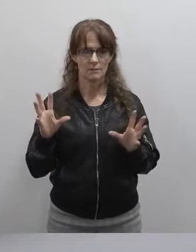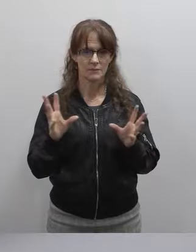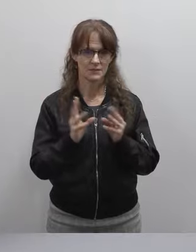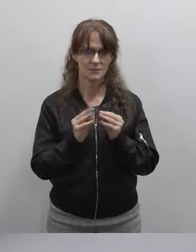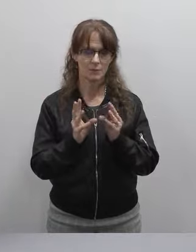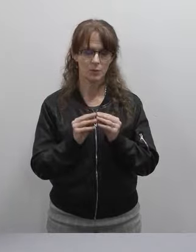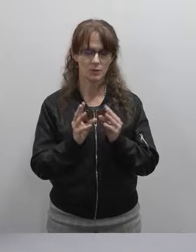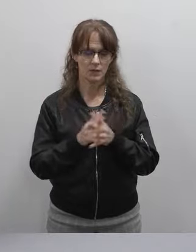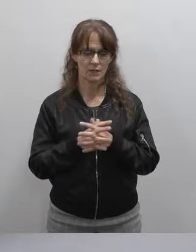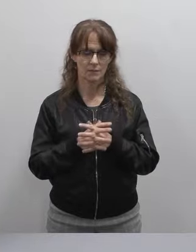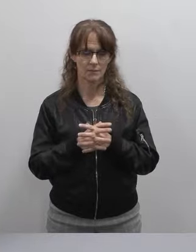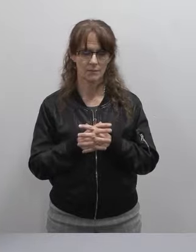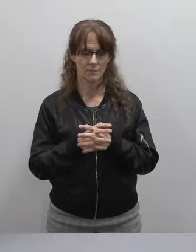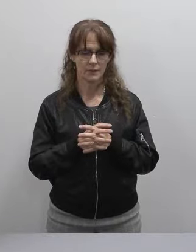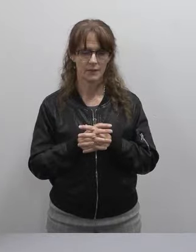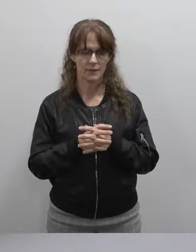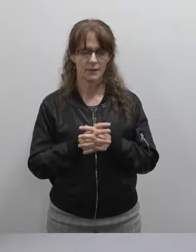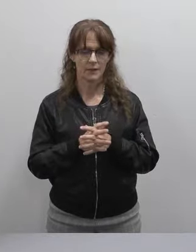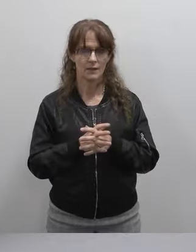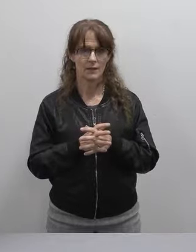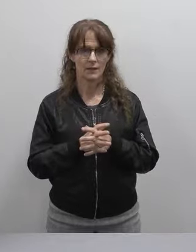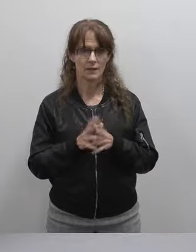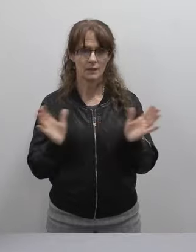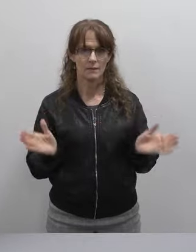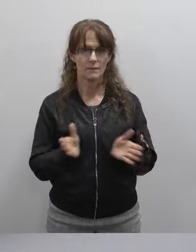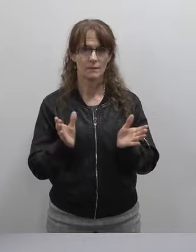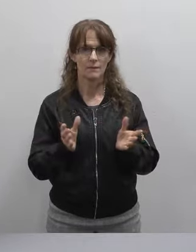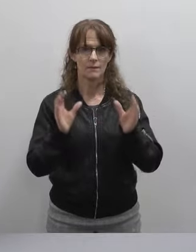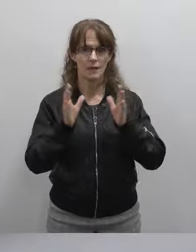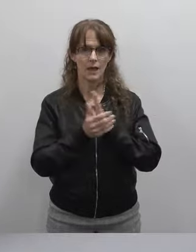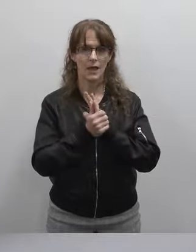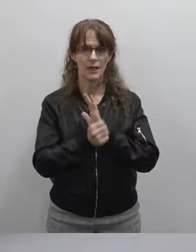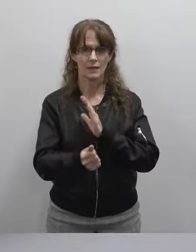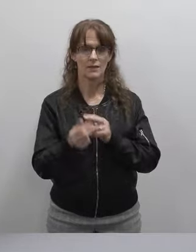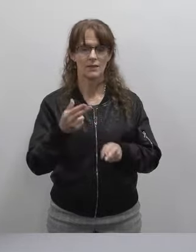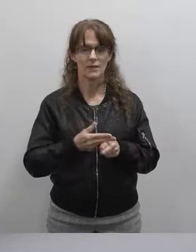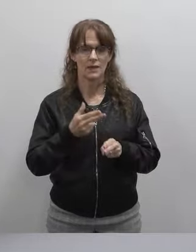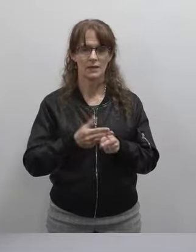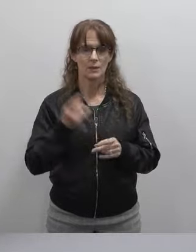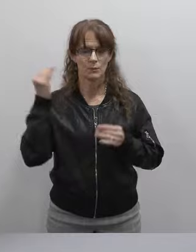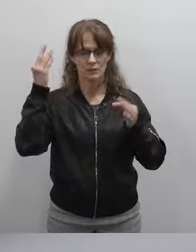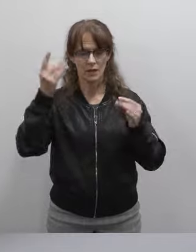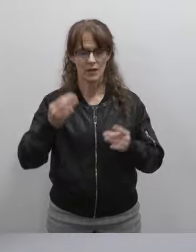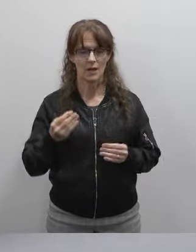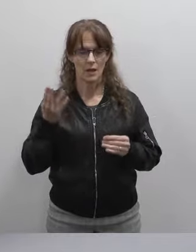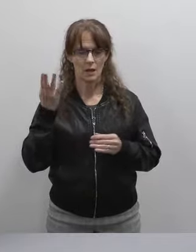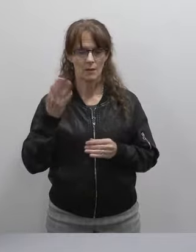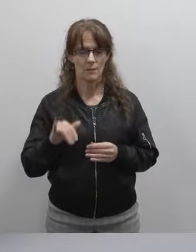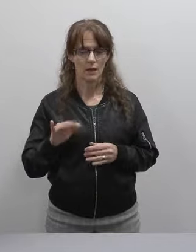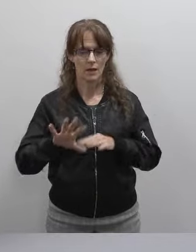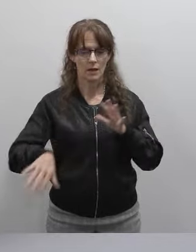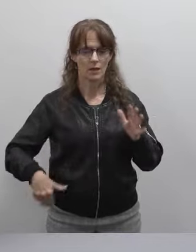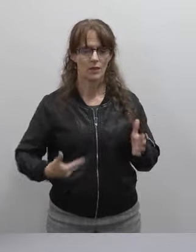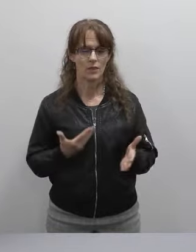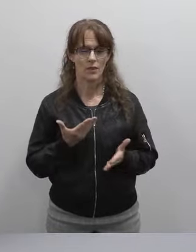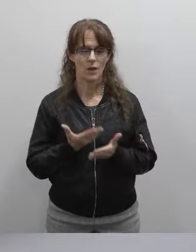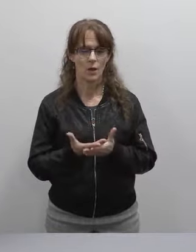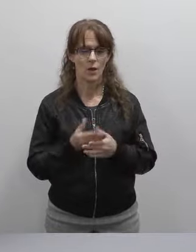cultivating excellence. And that name was really well thought out by the entire advisory committee,